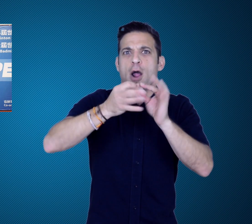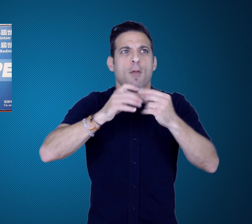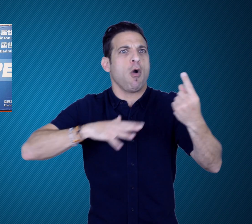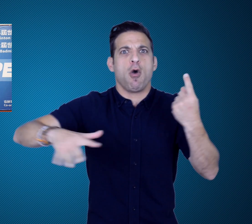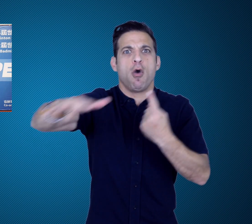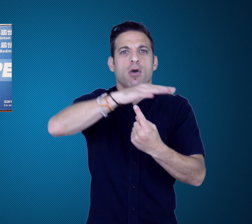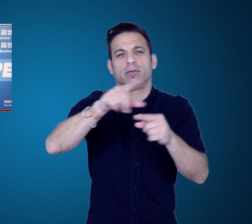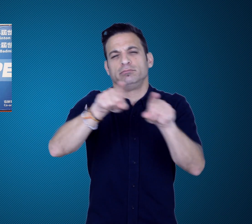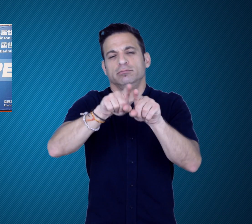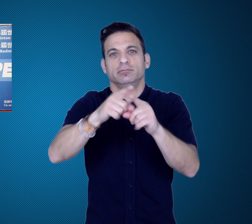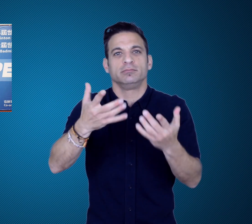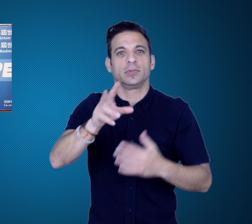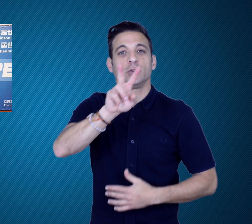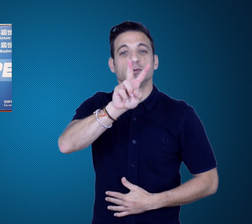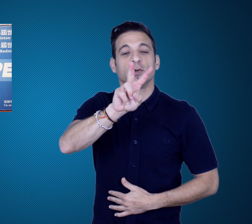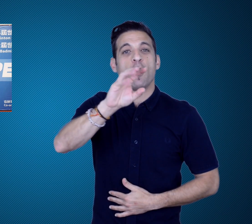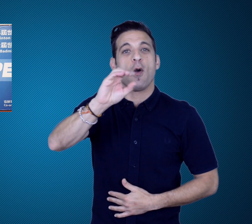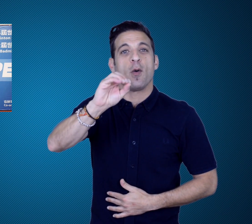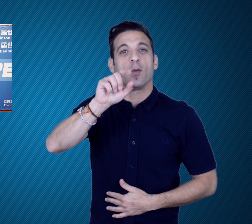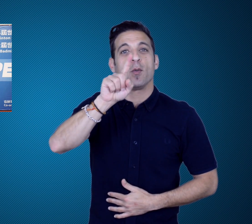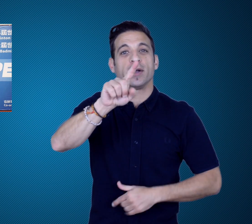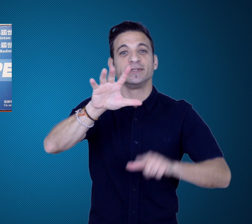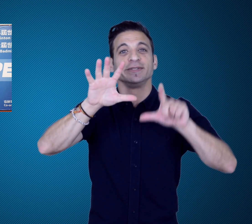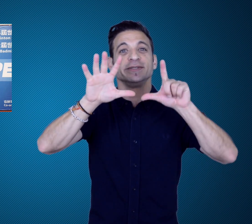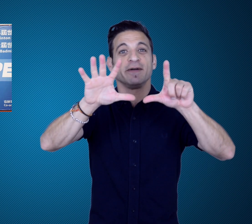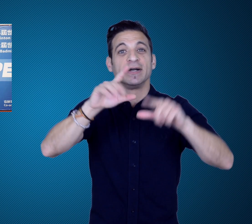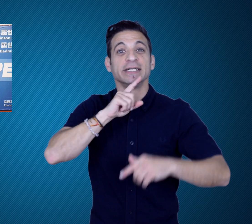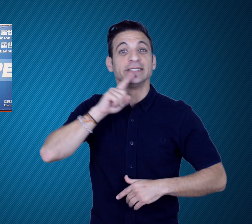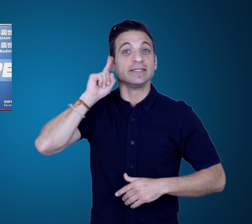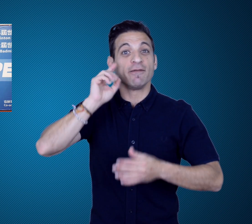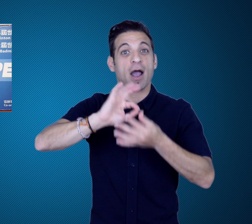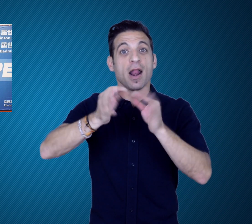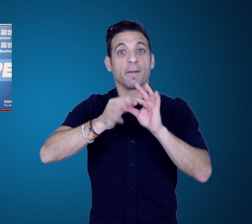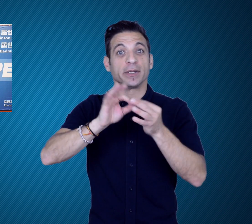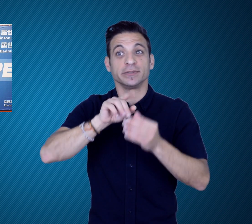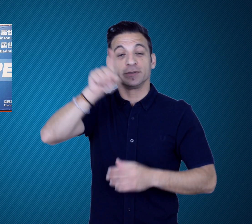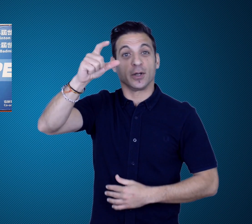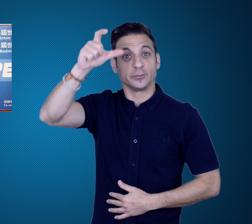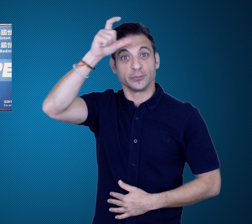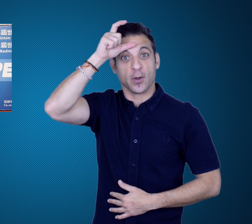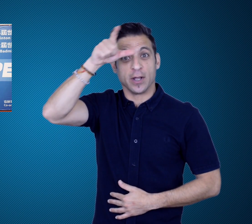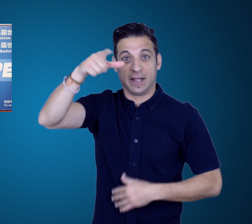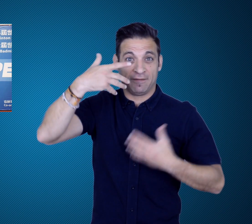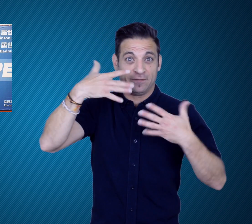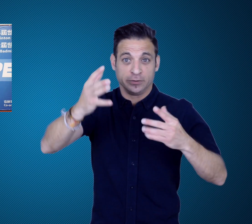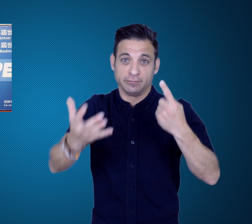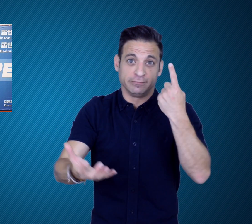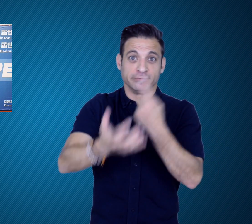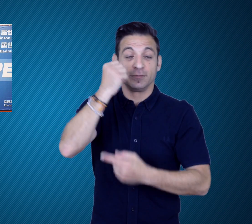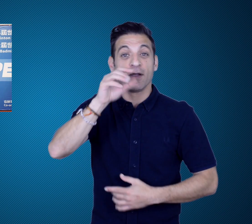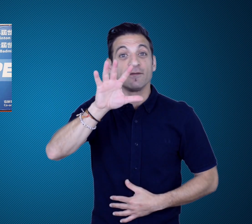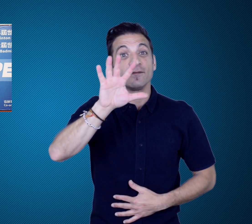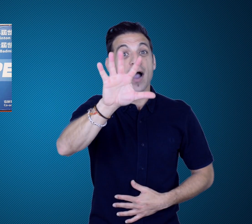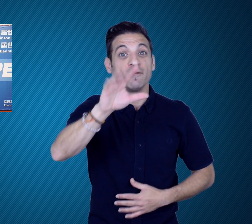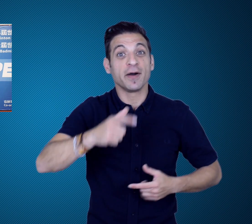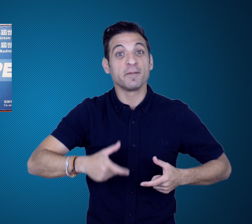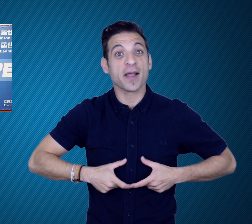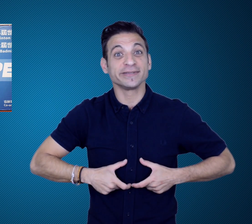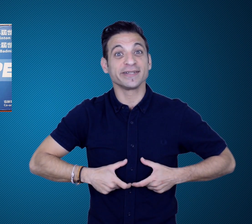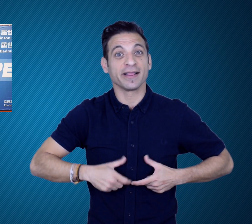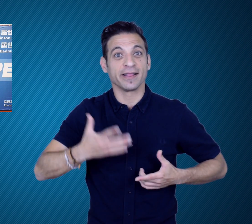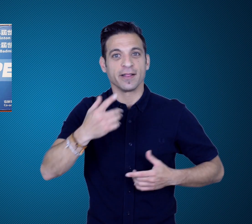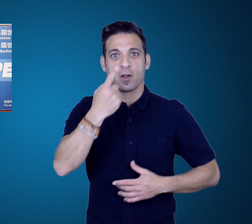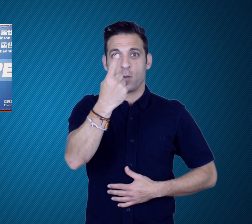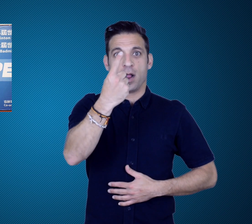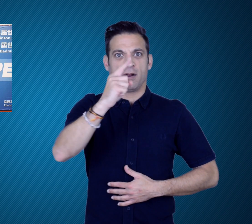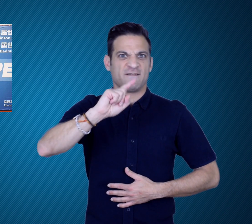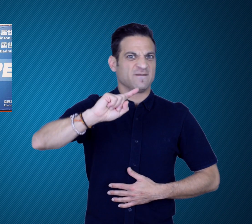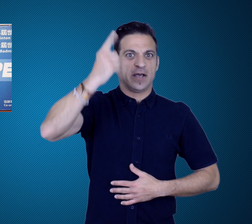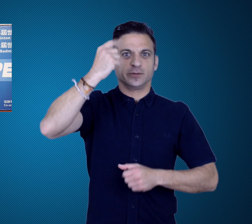activities like the 2017 Deaflympics in Turkey where they won